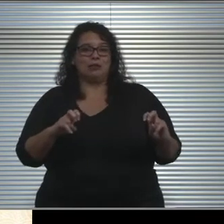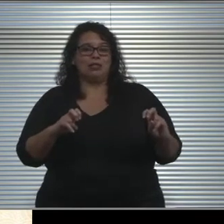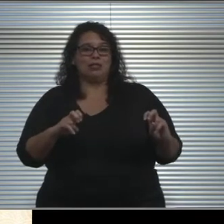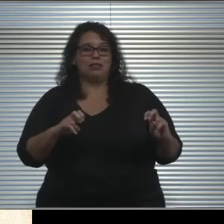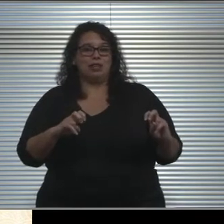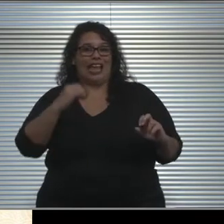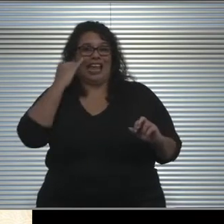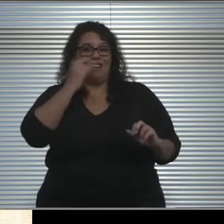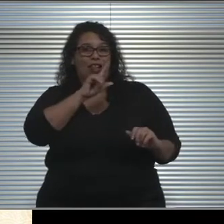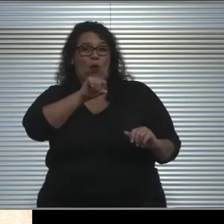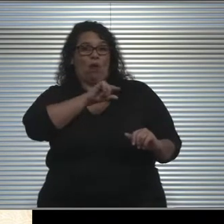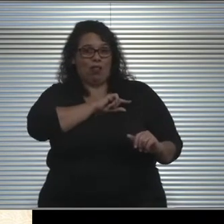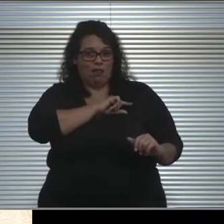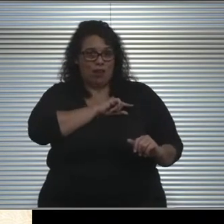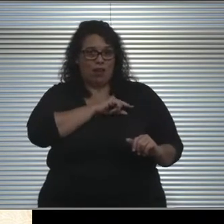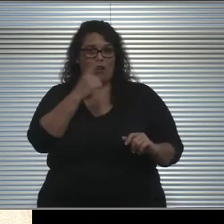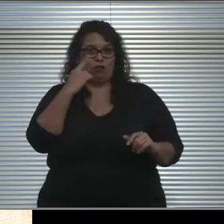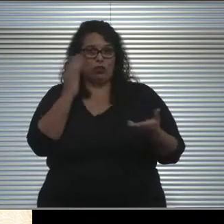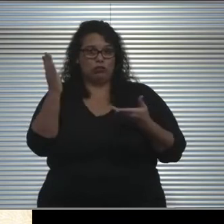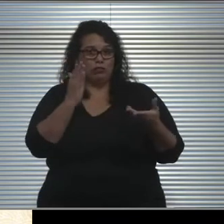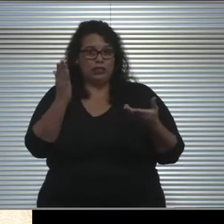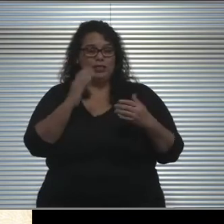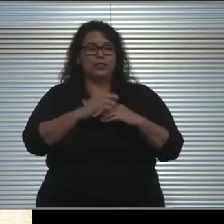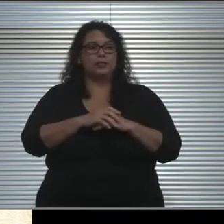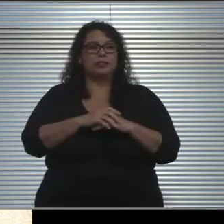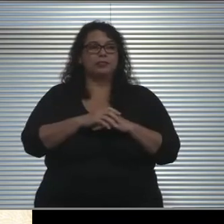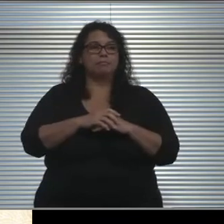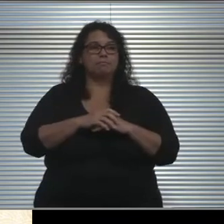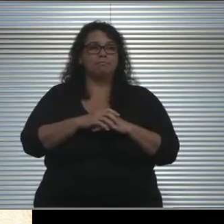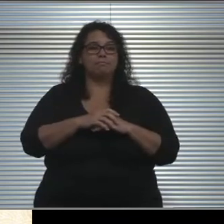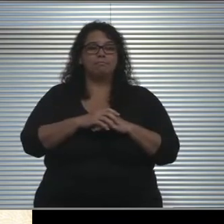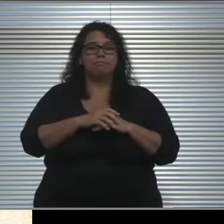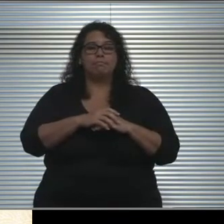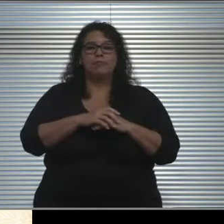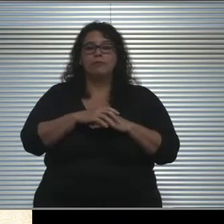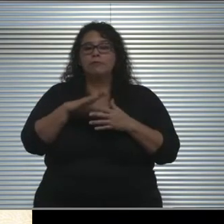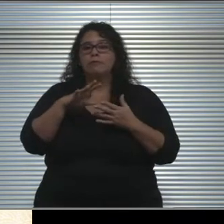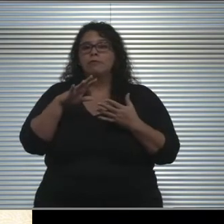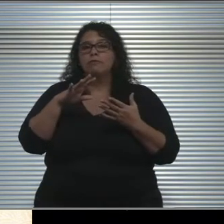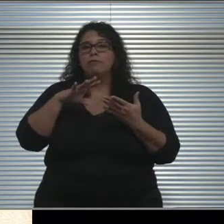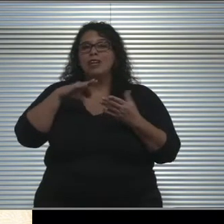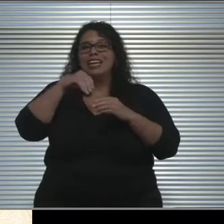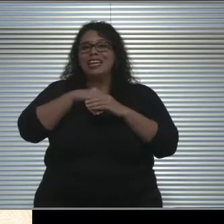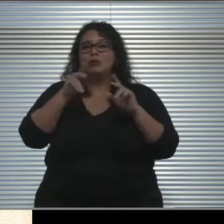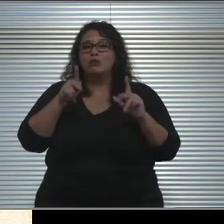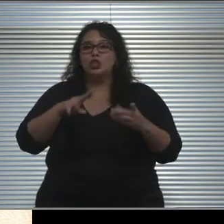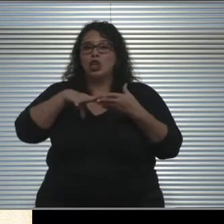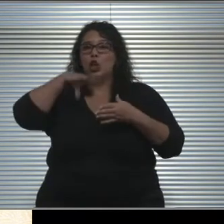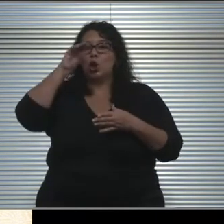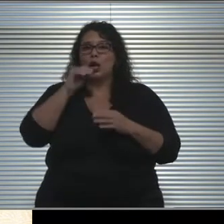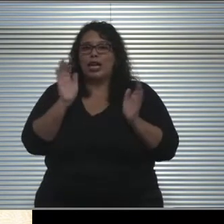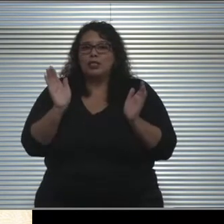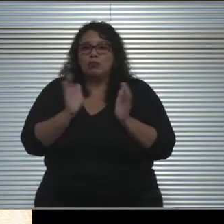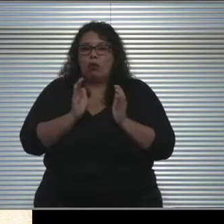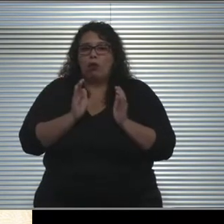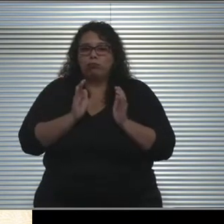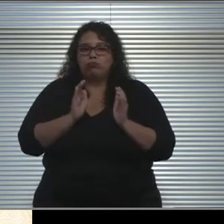And the facilitation of distance learning and small group environments for students with disabilities. So due to this guidance,